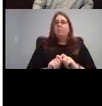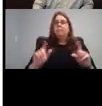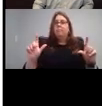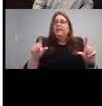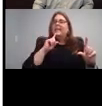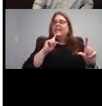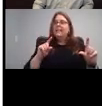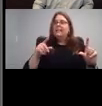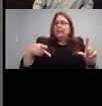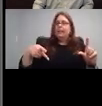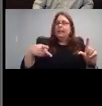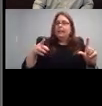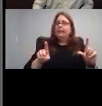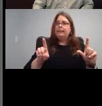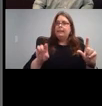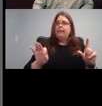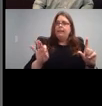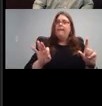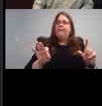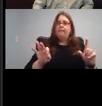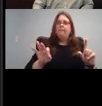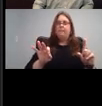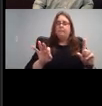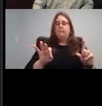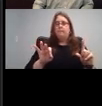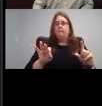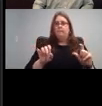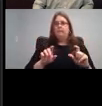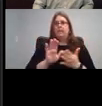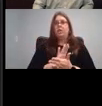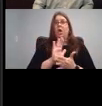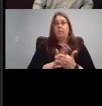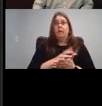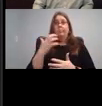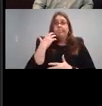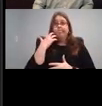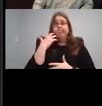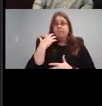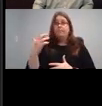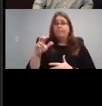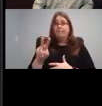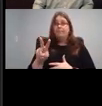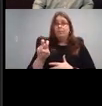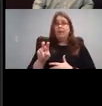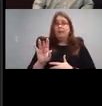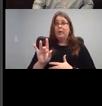It's a really big PDF, it's 225 pages.